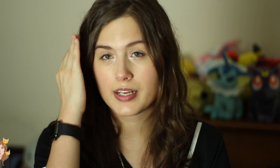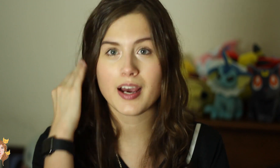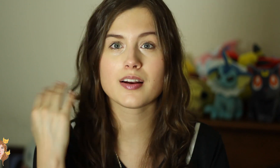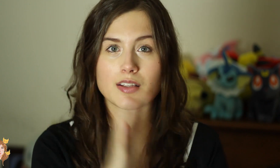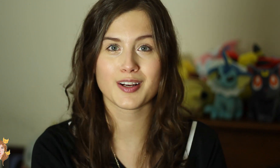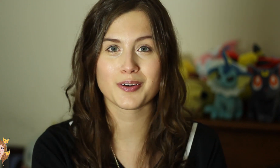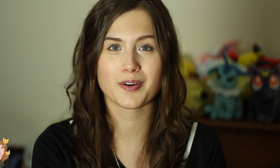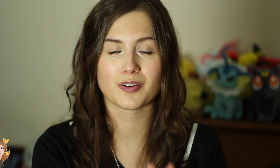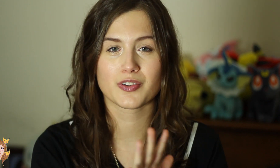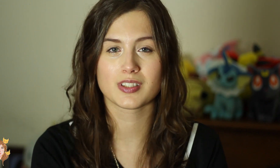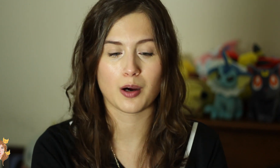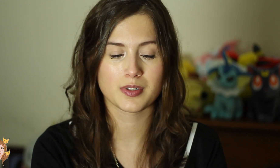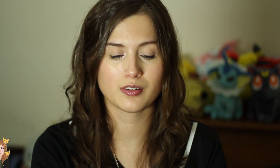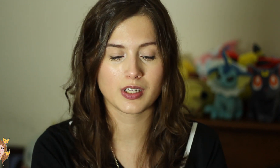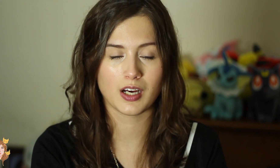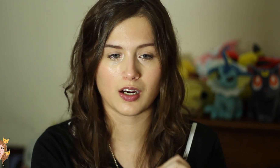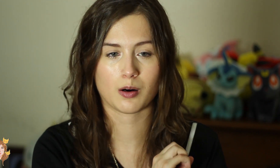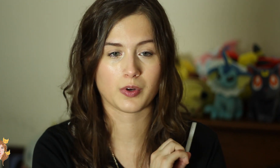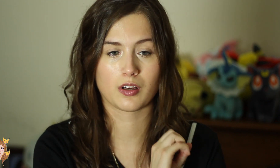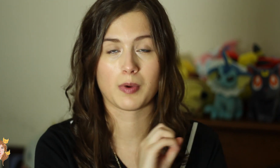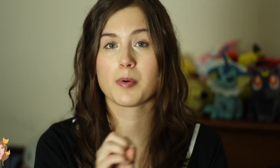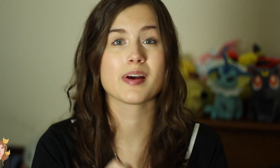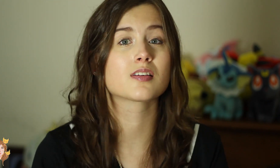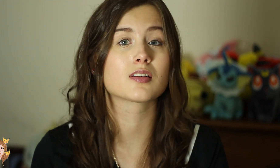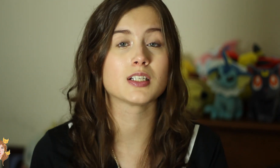Again, thank you, Google, for this opportunity and I hope we can maybe make this a thing